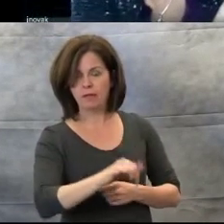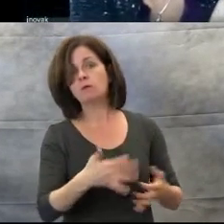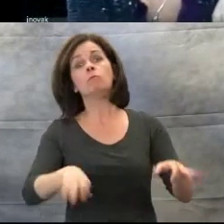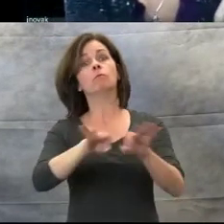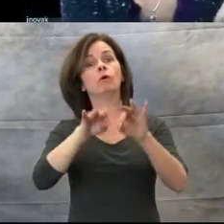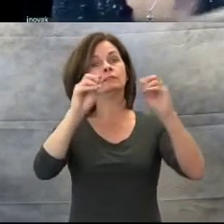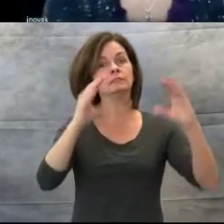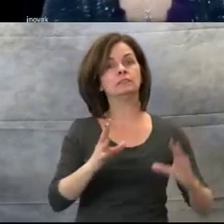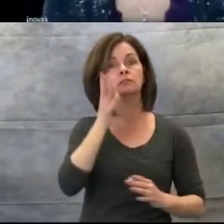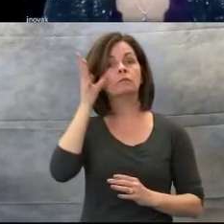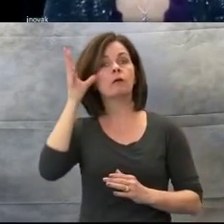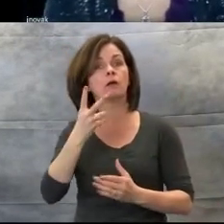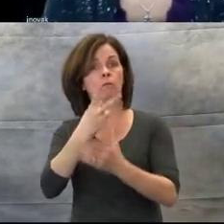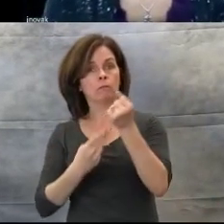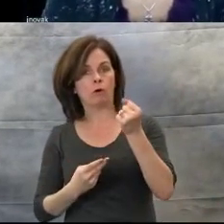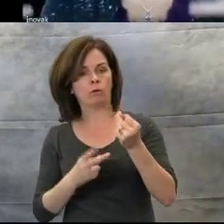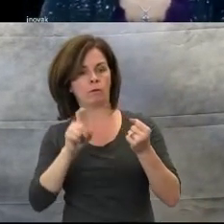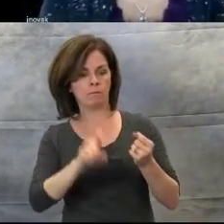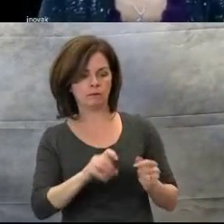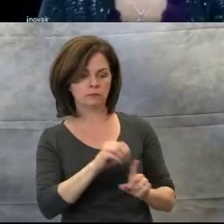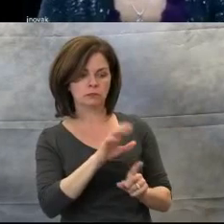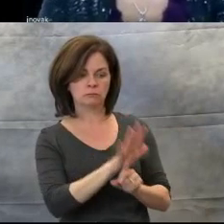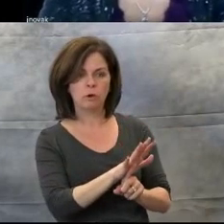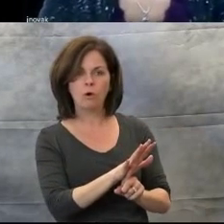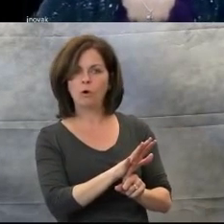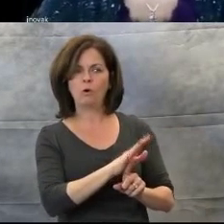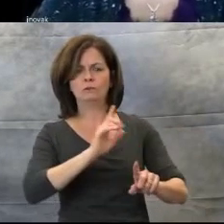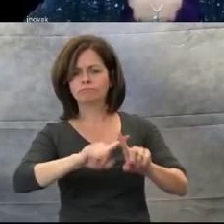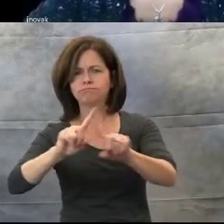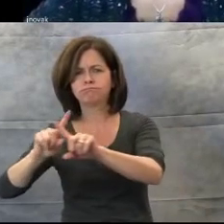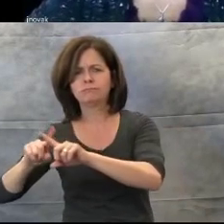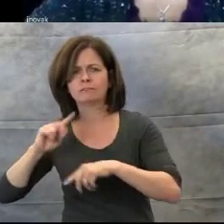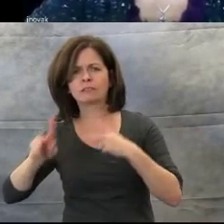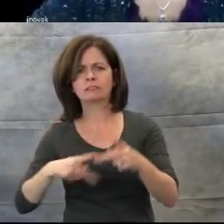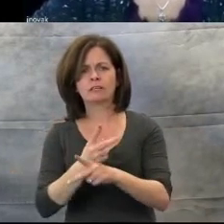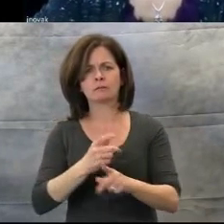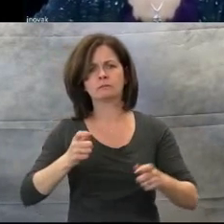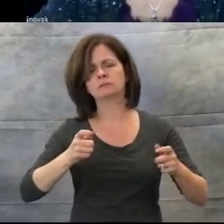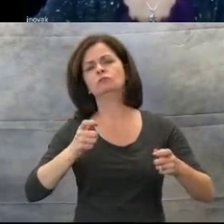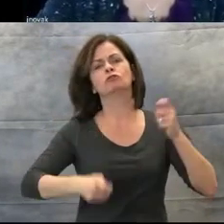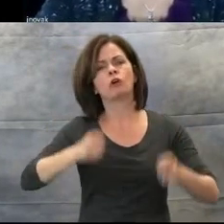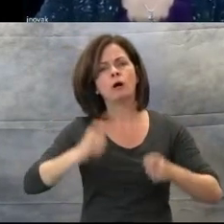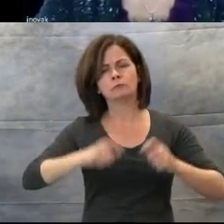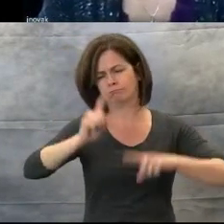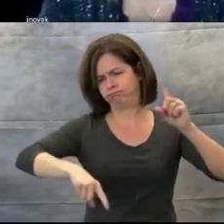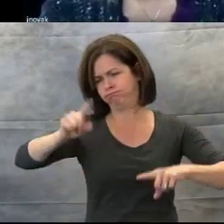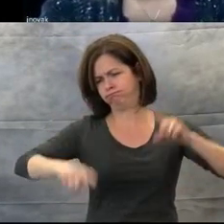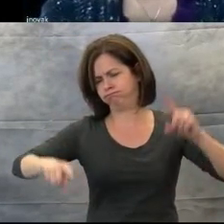to all sorts of drums. There are timpani drums. There are drums that you can play with your feet,